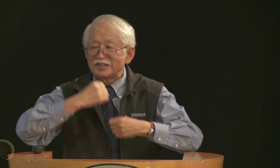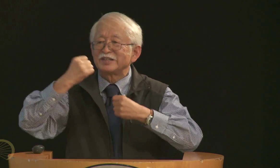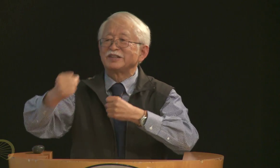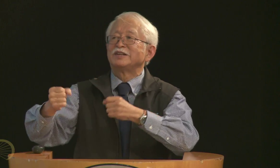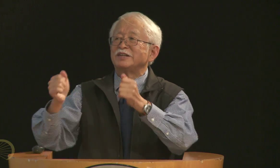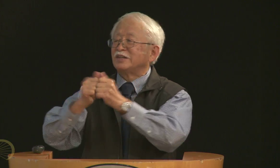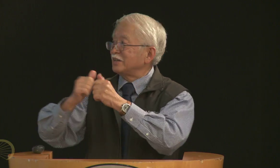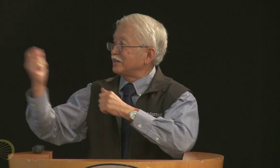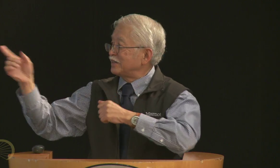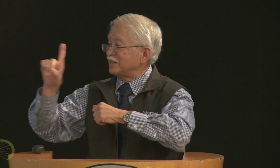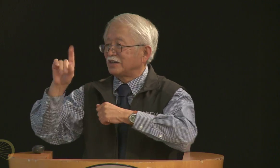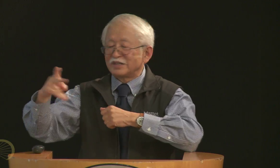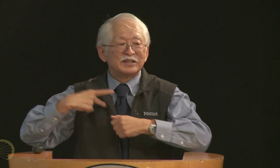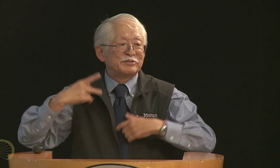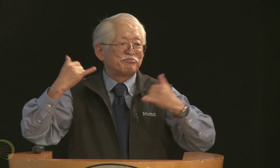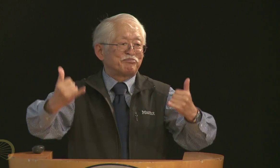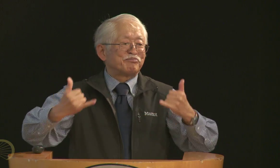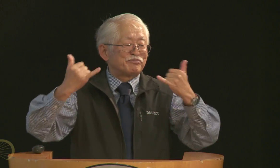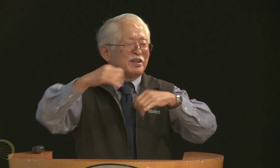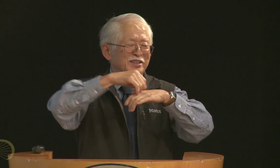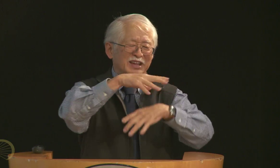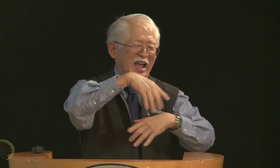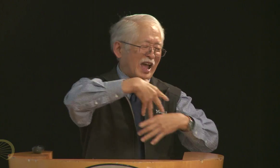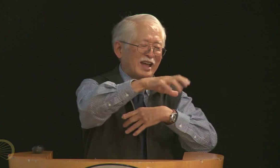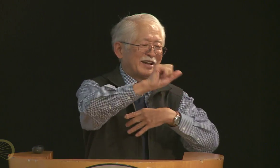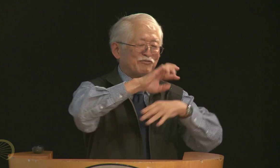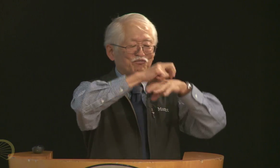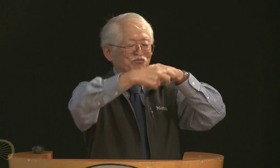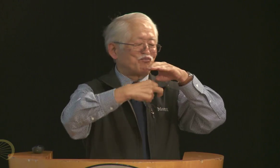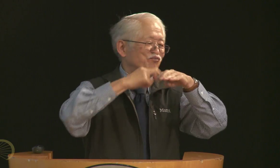had to do with the courts, so I don't know;